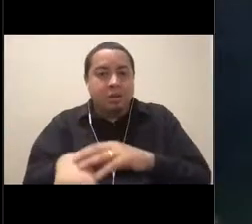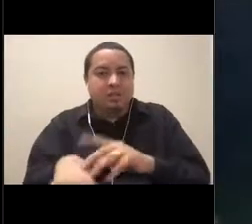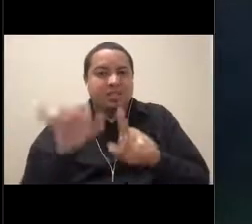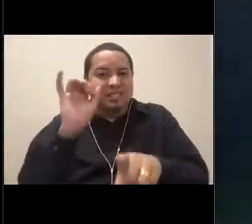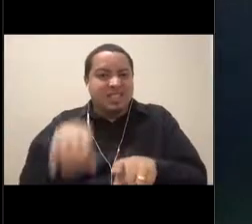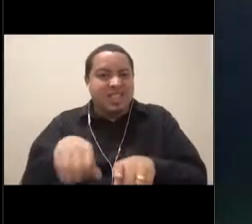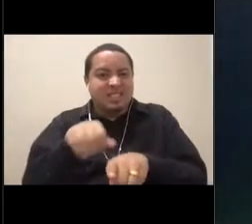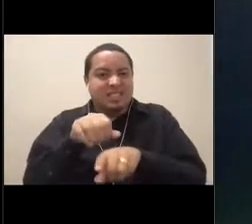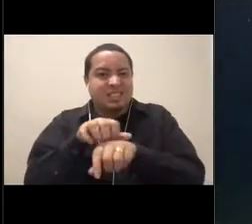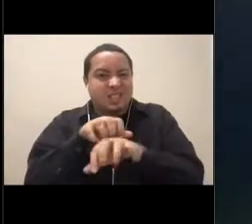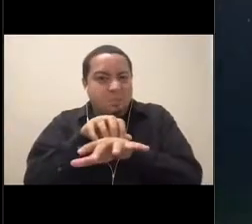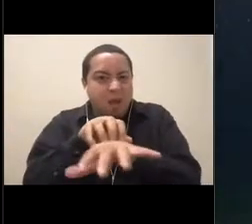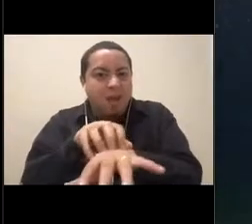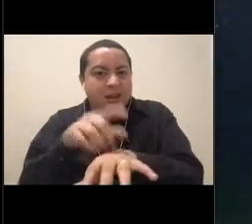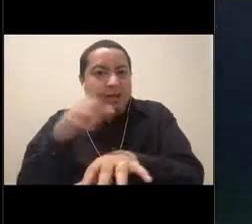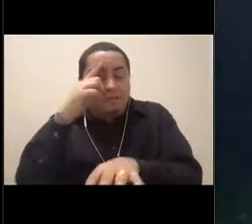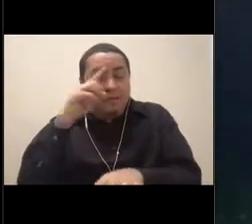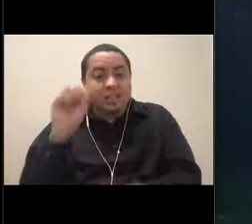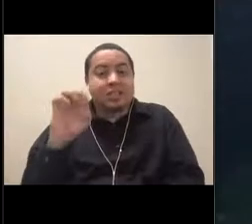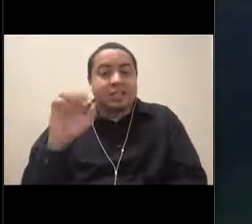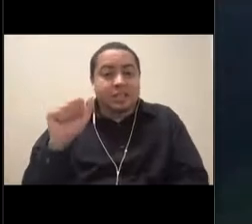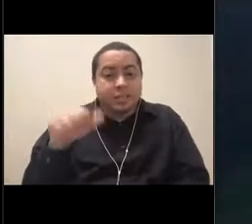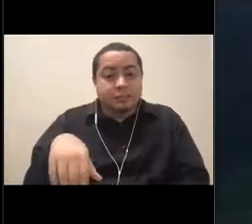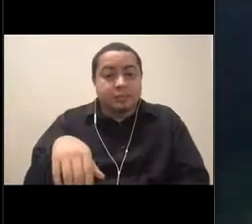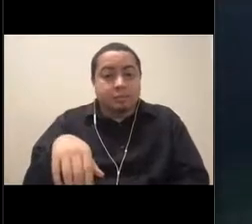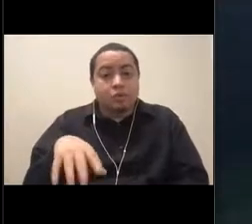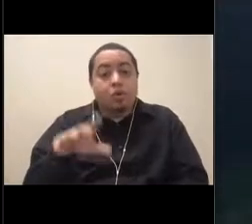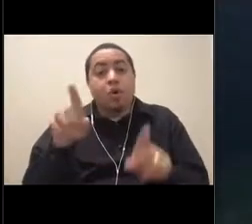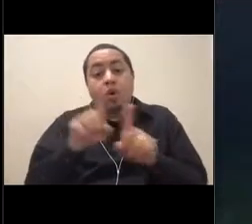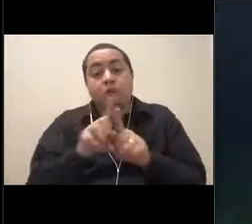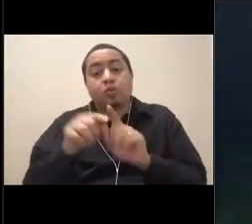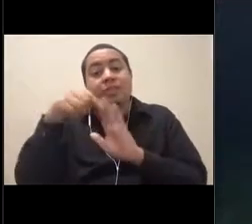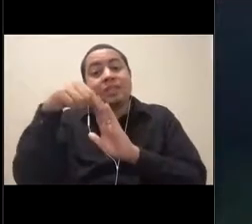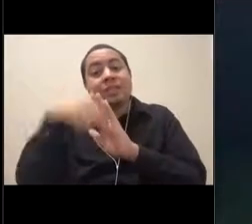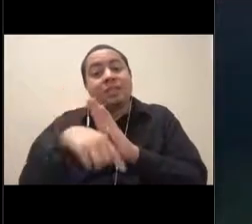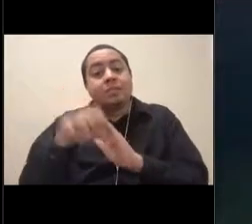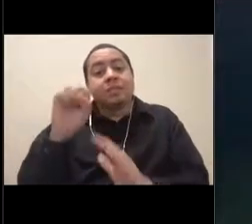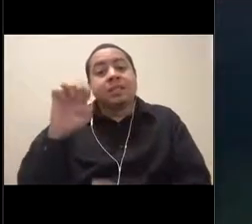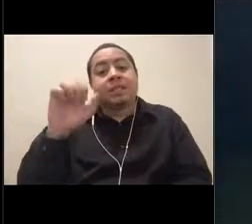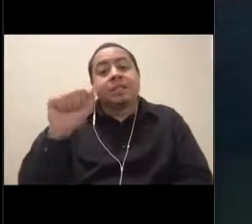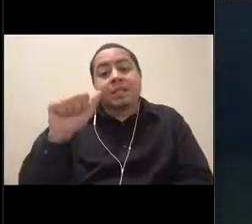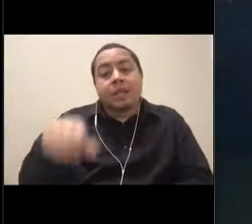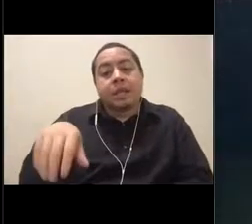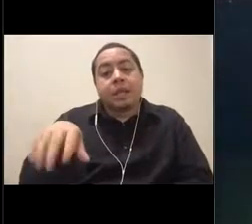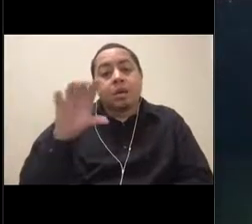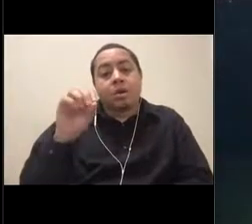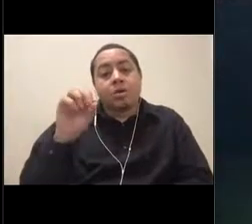This is also the home to deep sea corals, which are really cool, because unlike their shallow water cousins